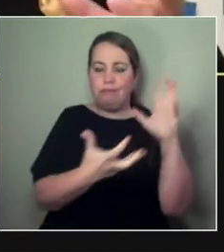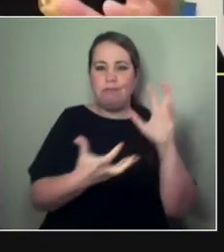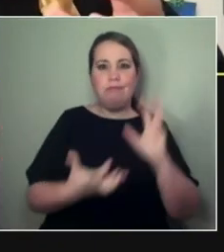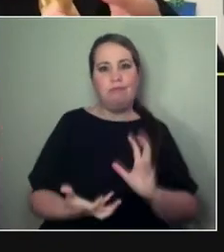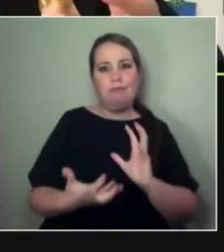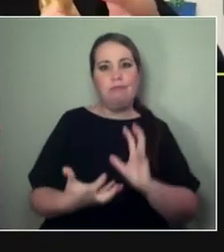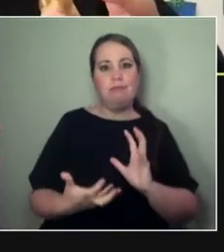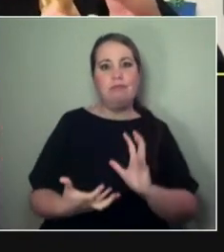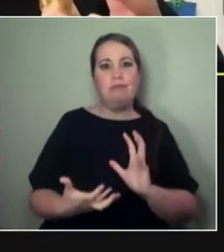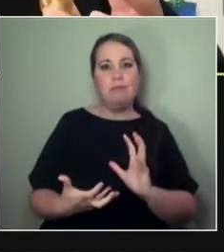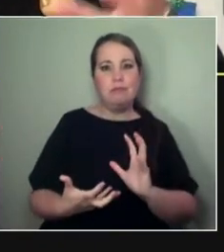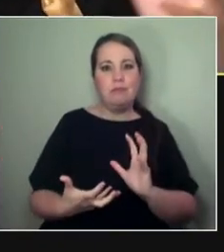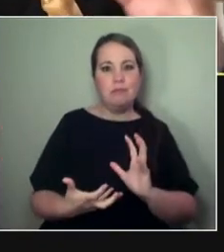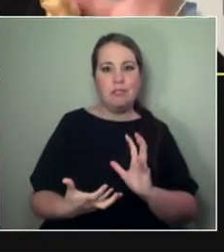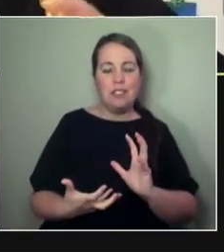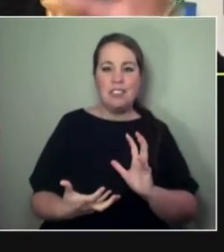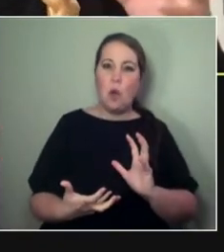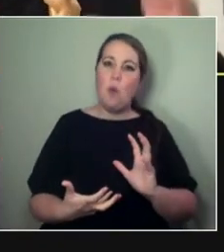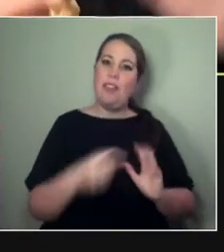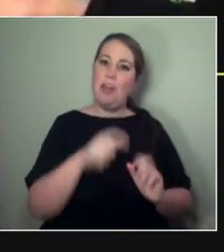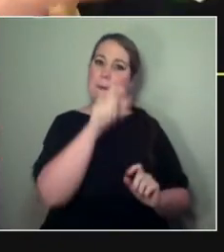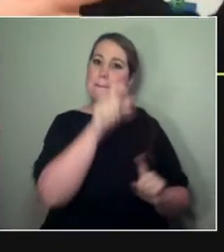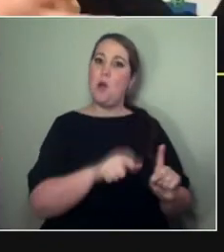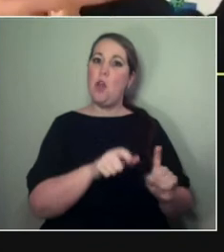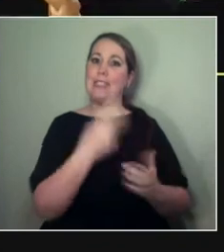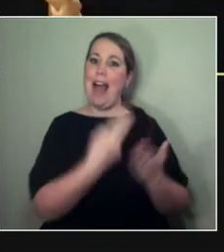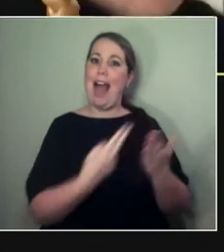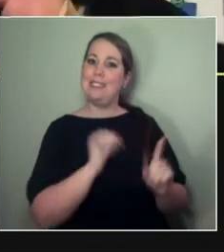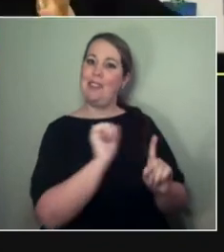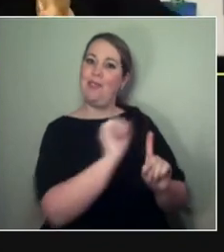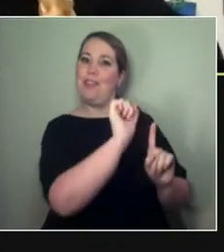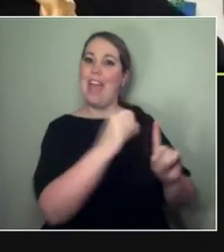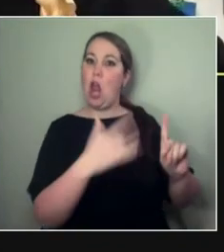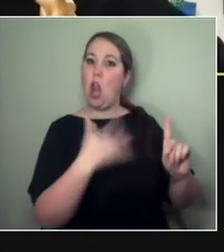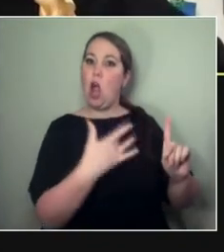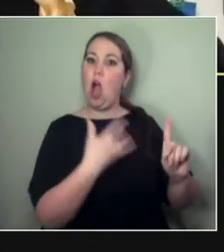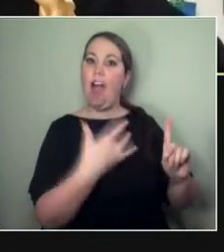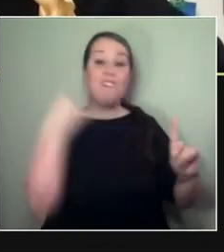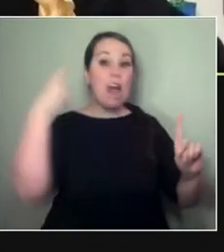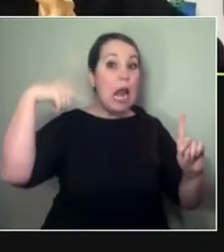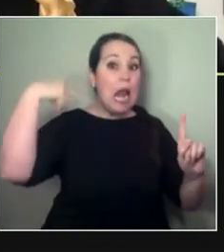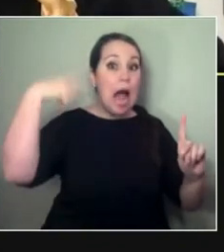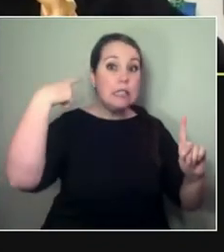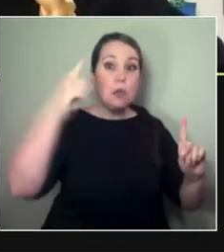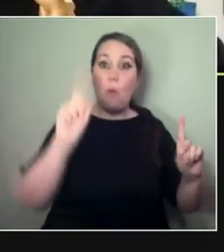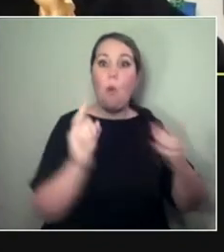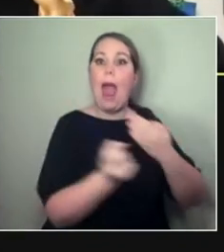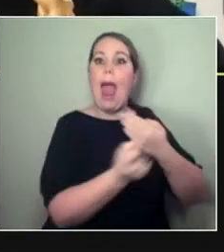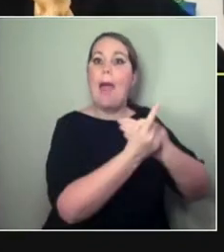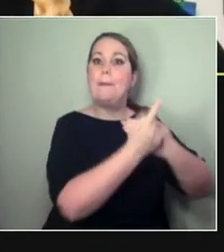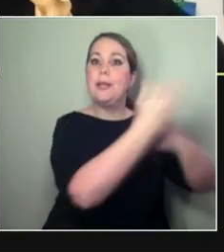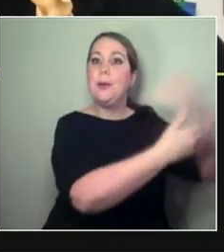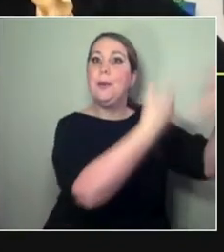and parts of this artist's life? That in London, but then also the kind of tether to here.